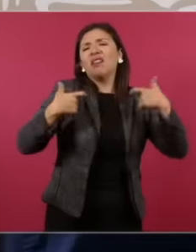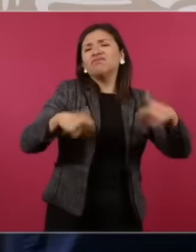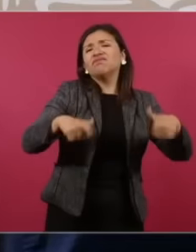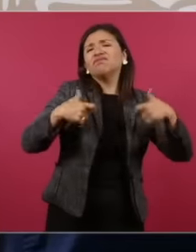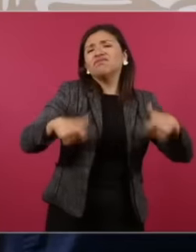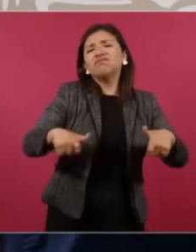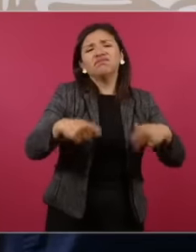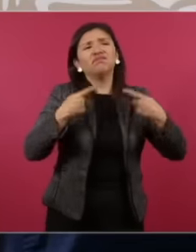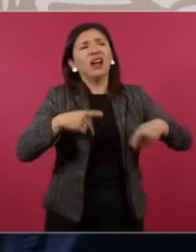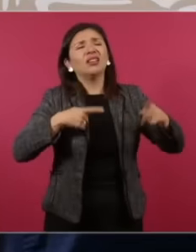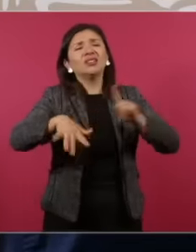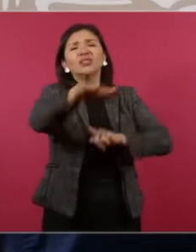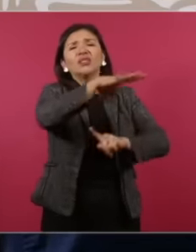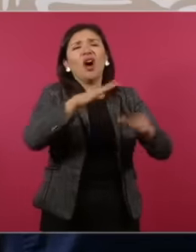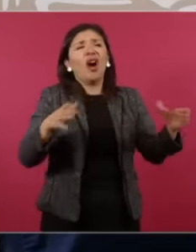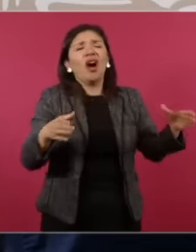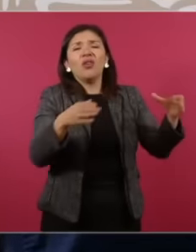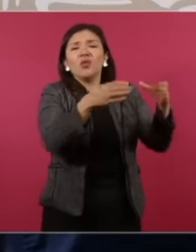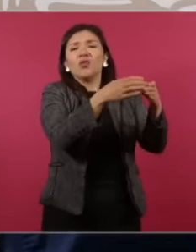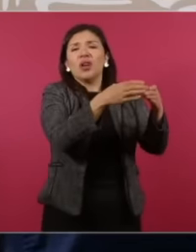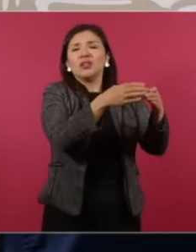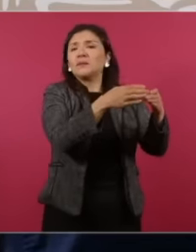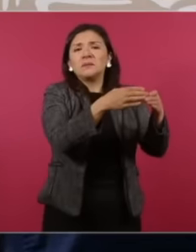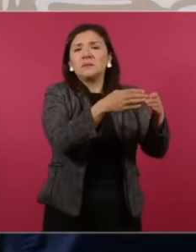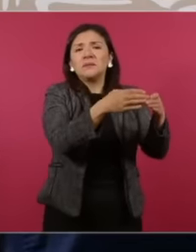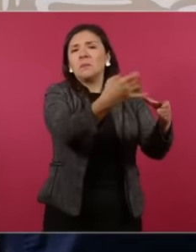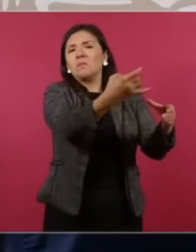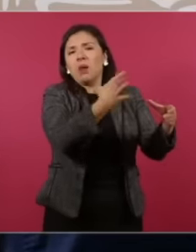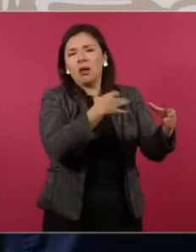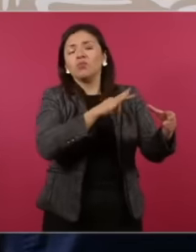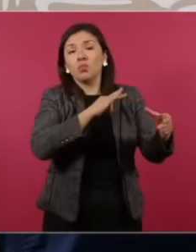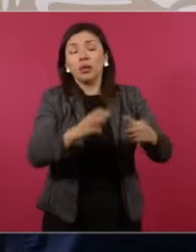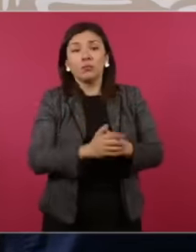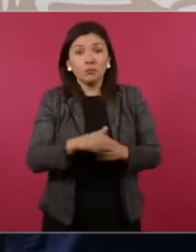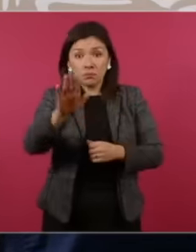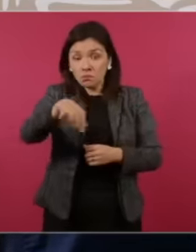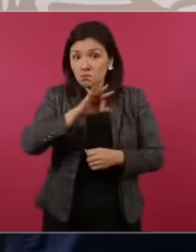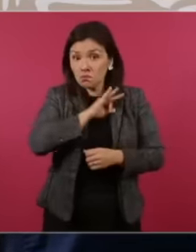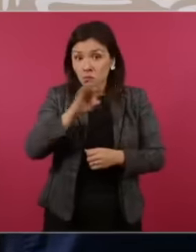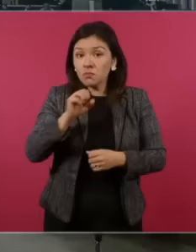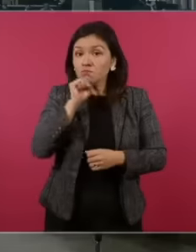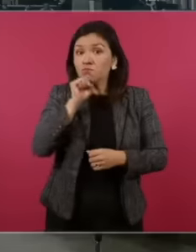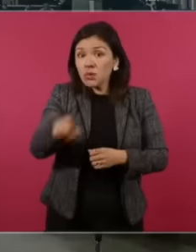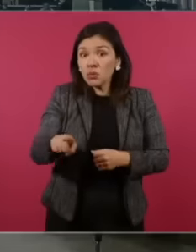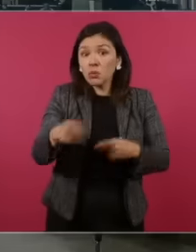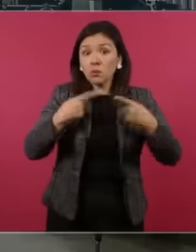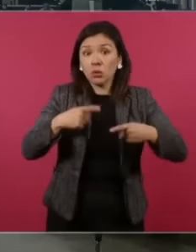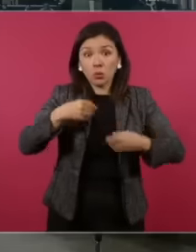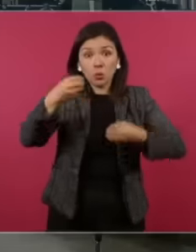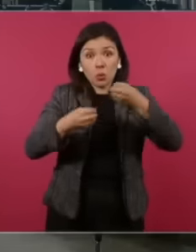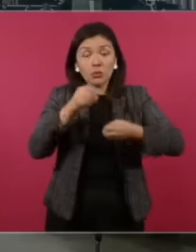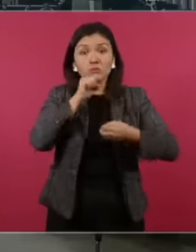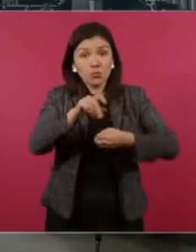achichincles, then they will be able to participate. the same ones that are already there, but many